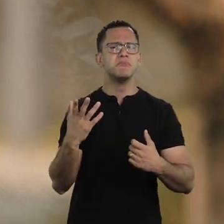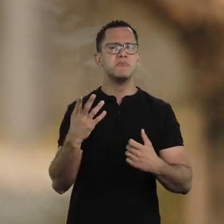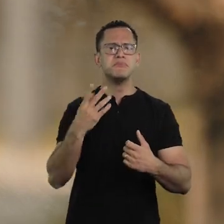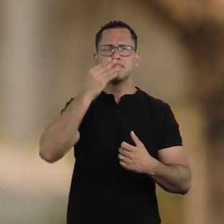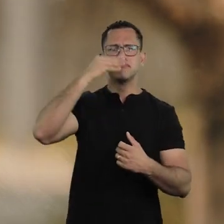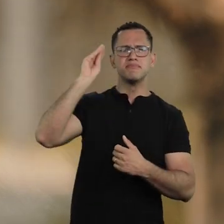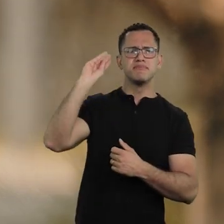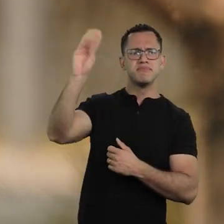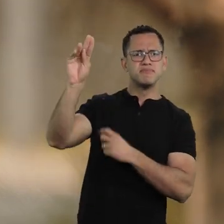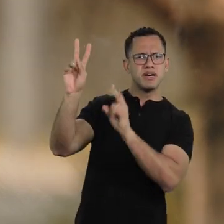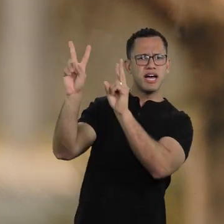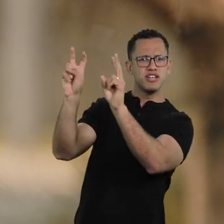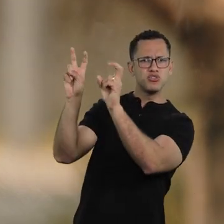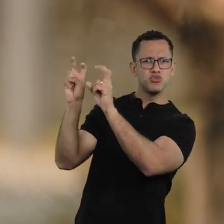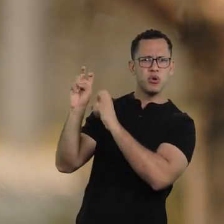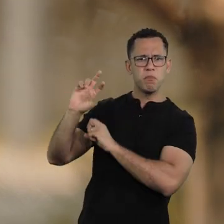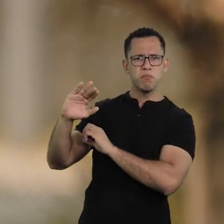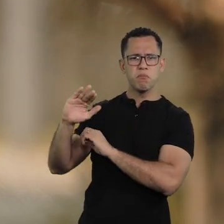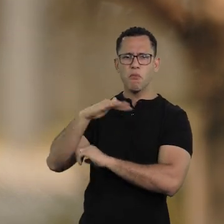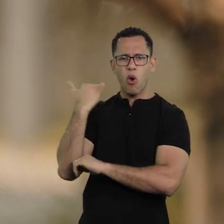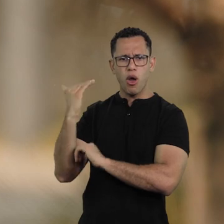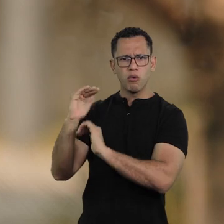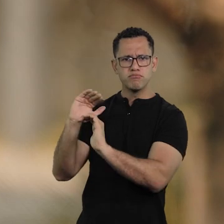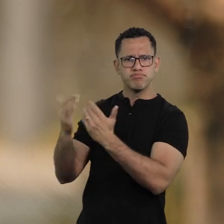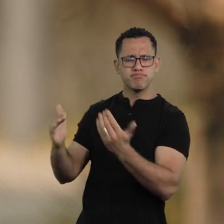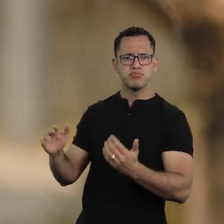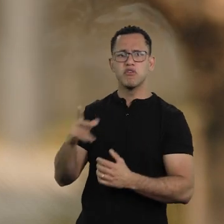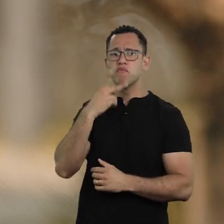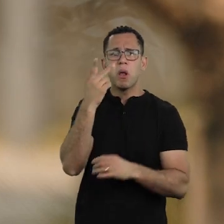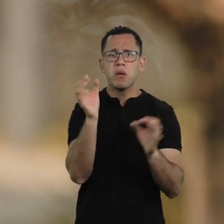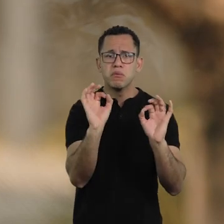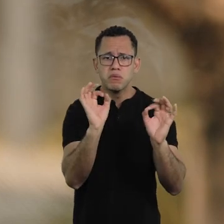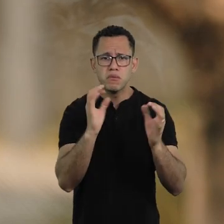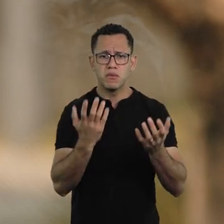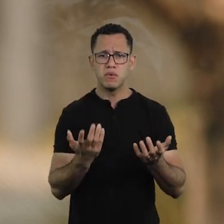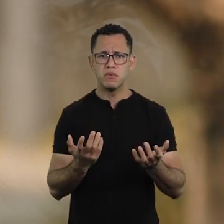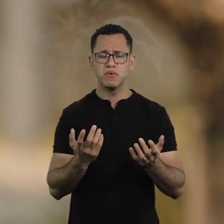deaths were happening, the things were gloomy and that artist,